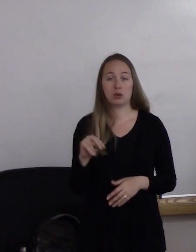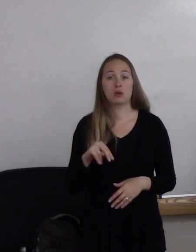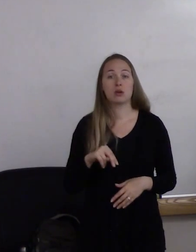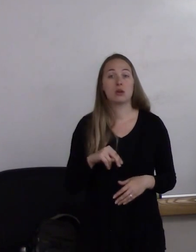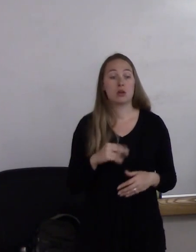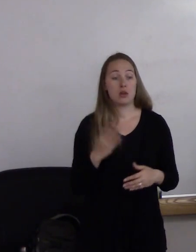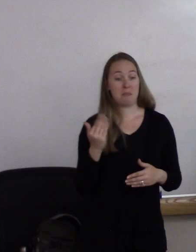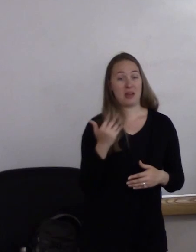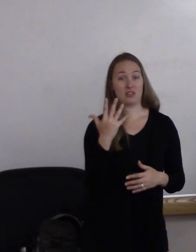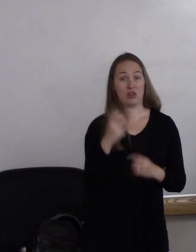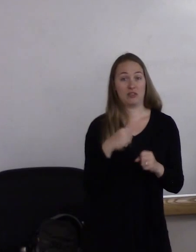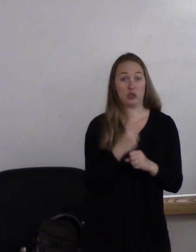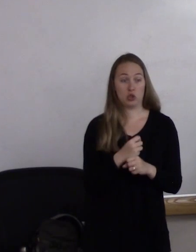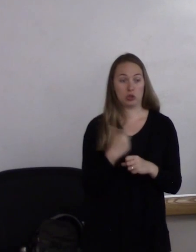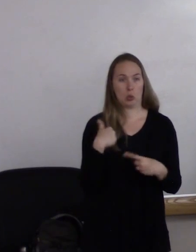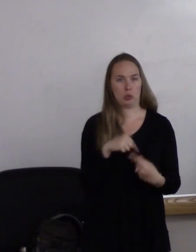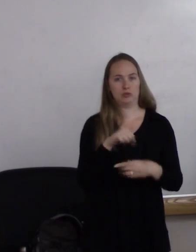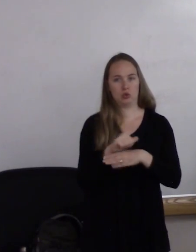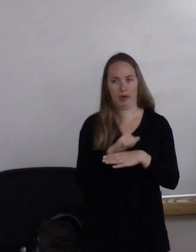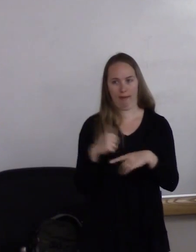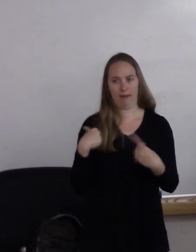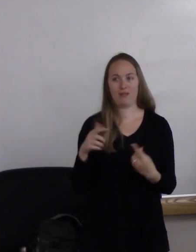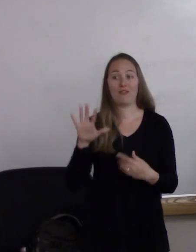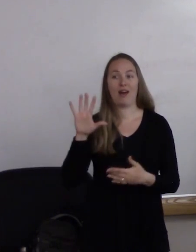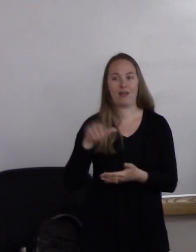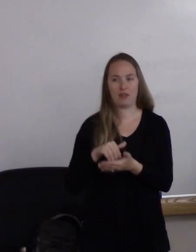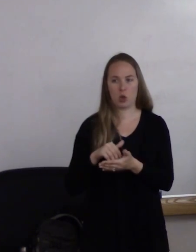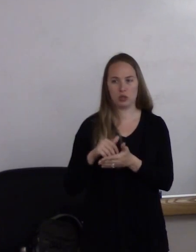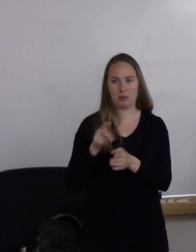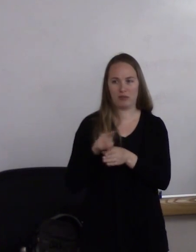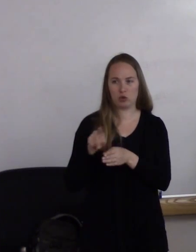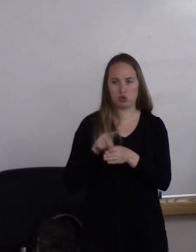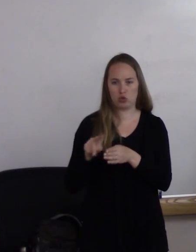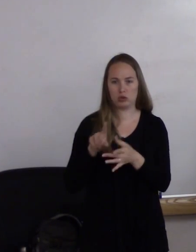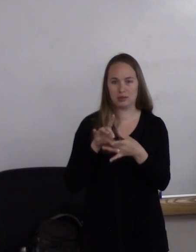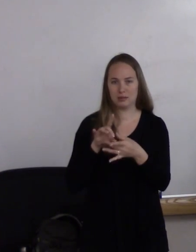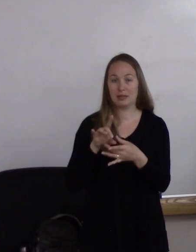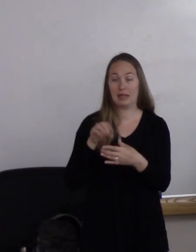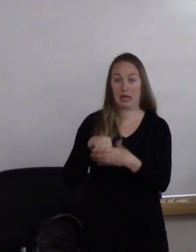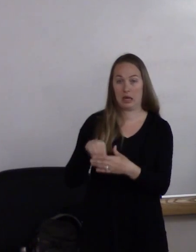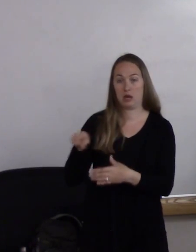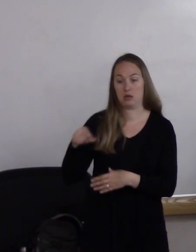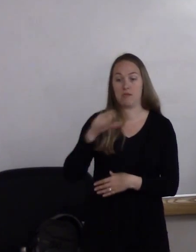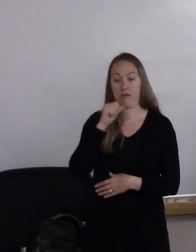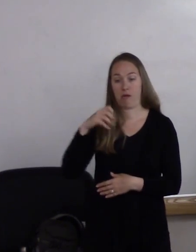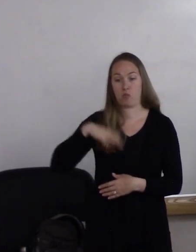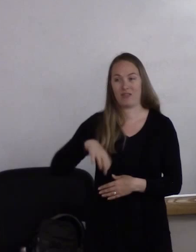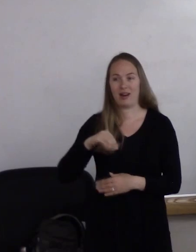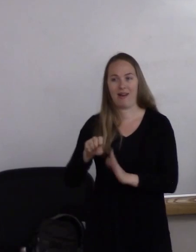we've actually trained 5,000 professionals in nonprofits and state agencies across Minnesota